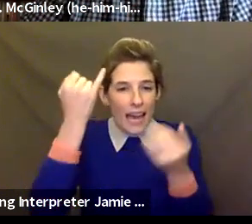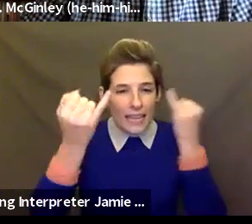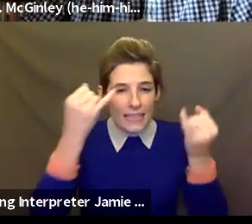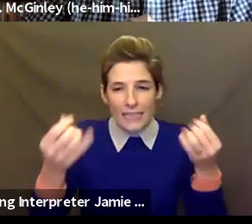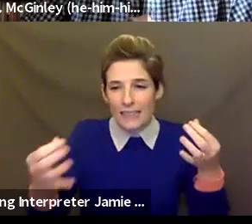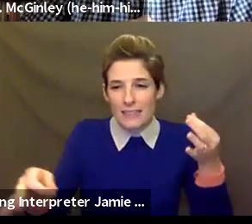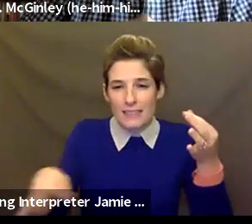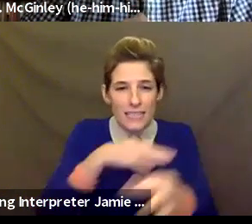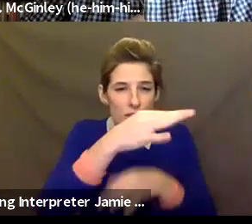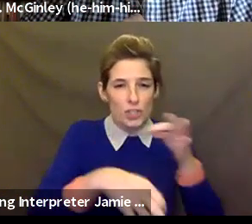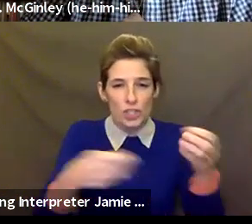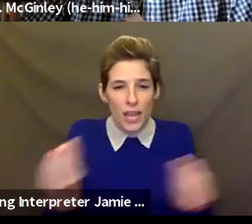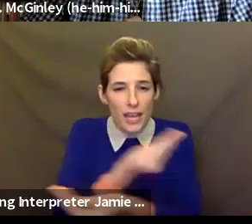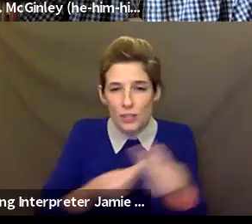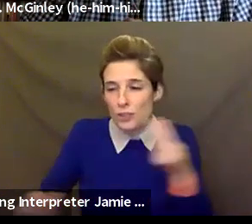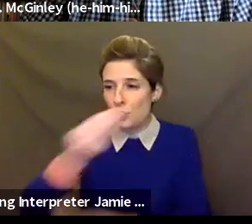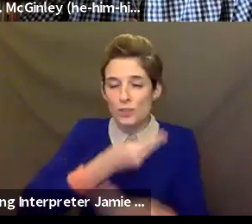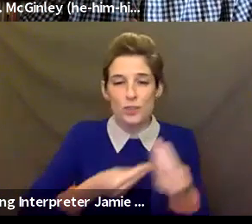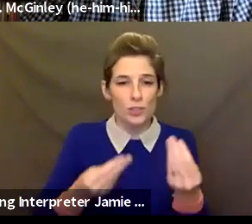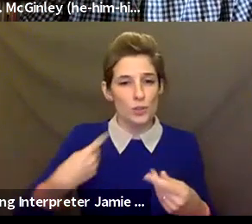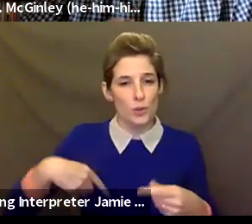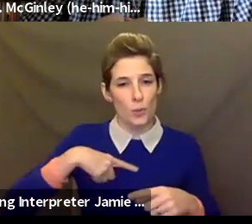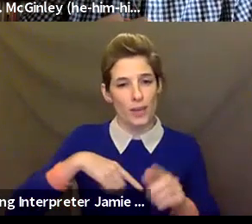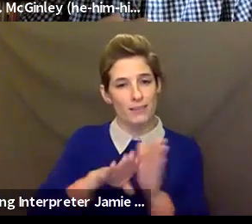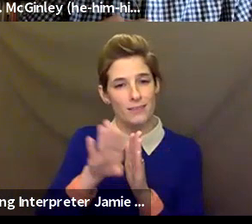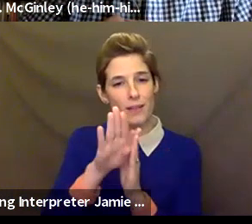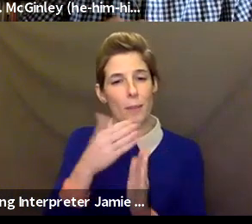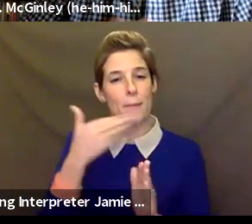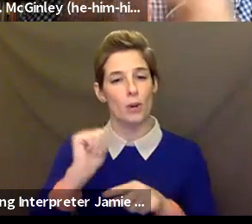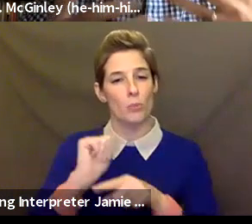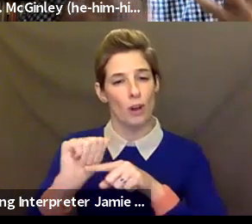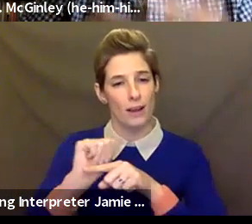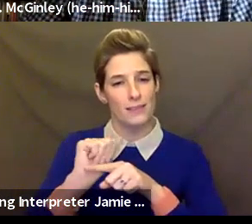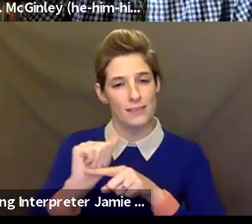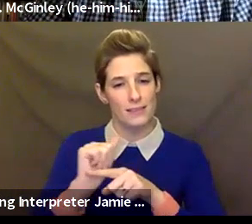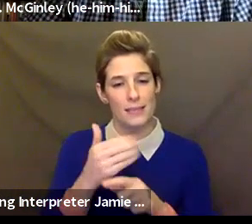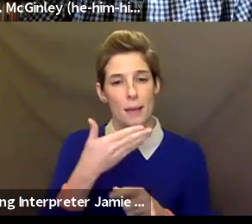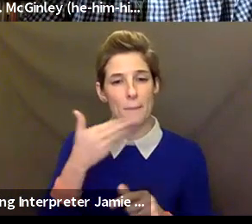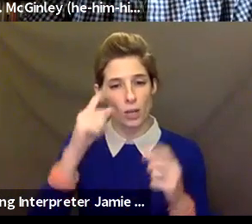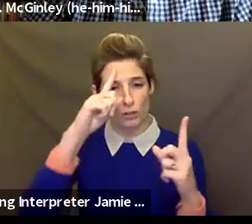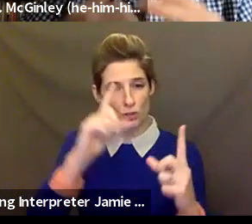practices that we're learning. But I think, you know, for as you're asking specifically about